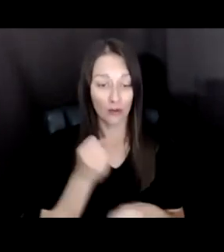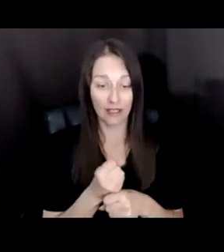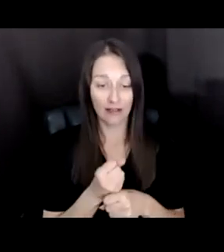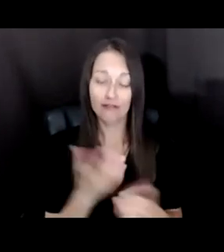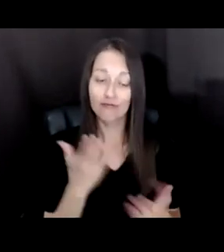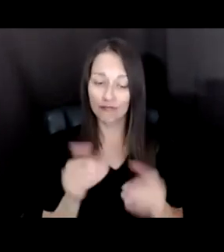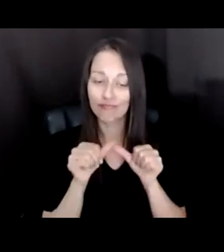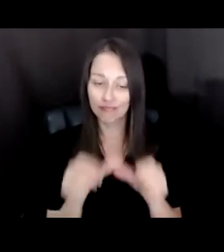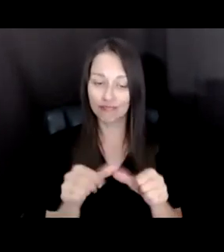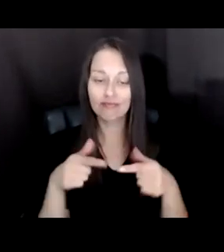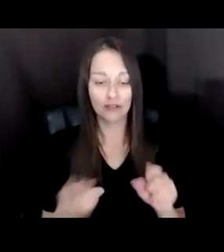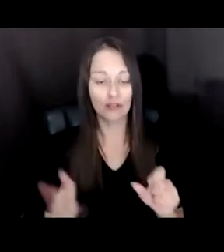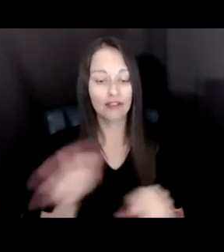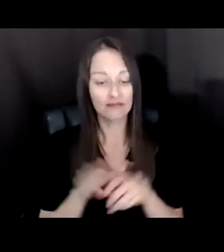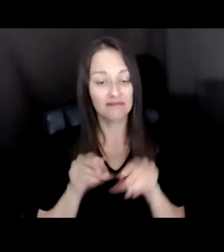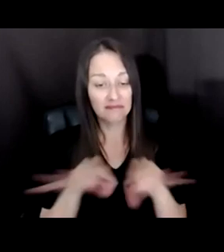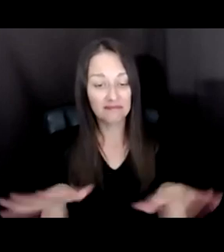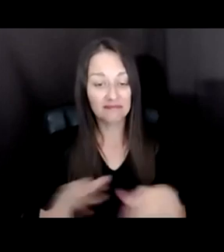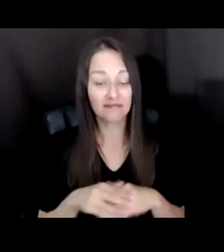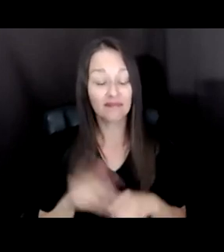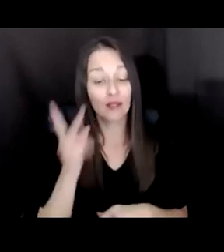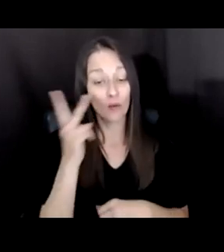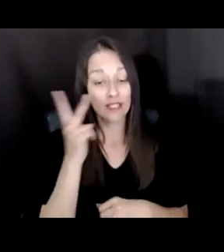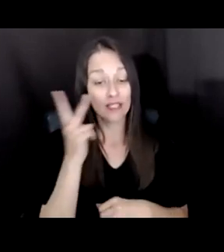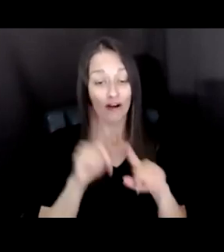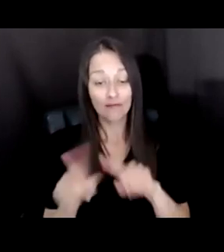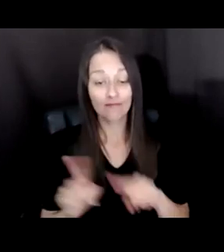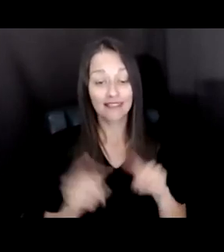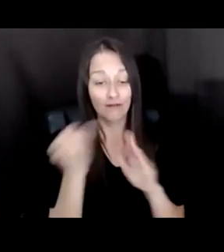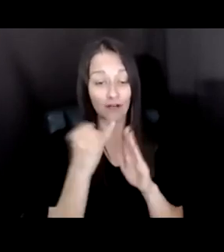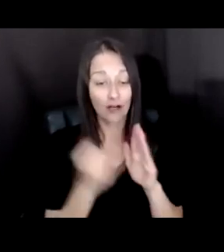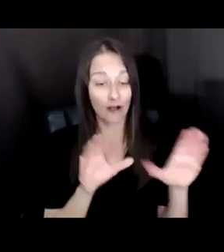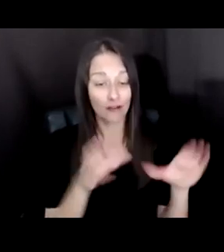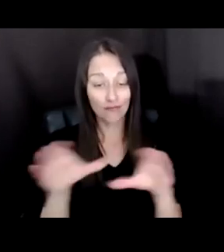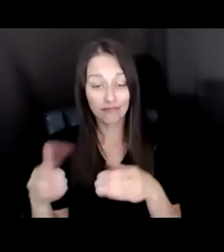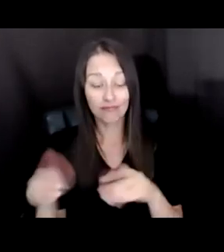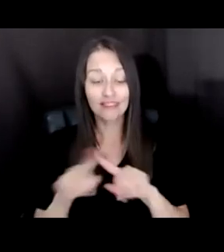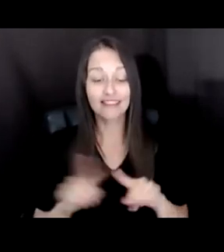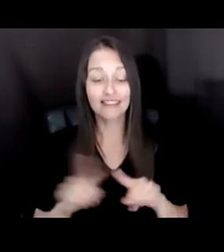WE SAW ARTS ORGANIZATIONS OF ALL BUDGETS, SIZES, AND FIELDS ACCELERATE THEIR OWN USE OF DIGITAL